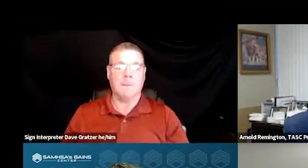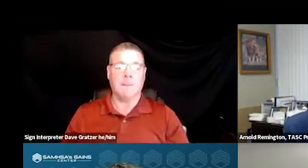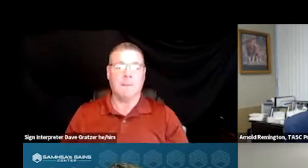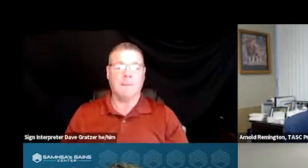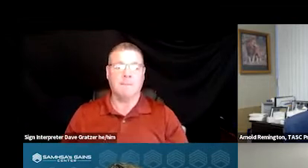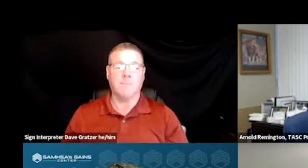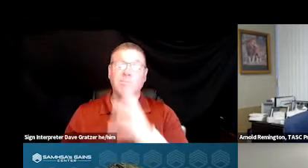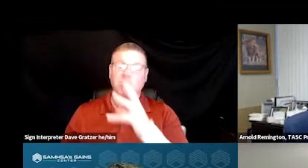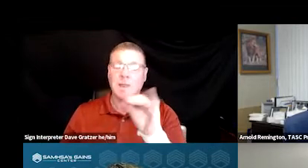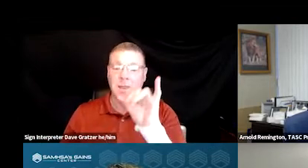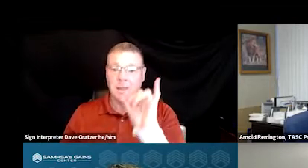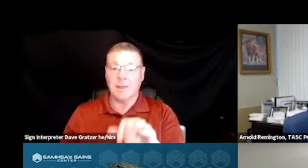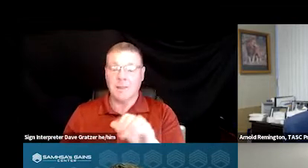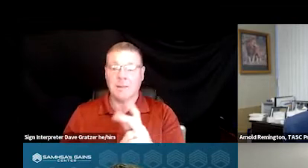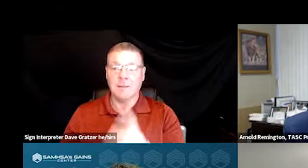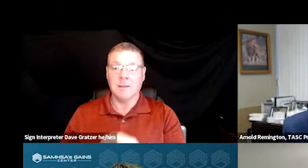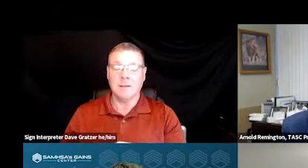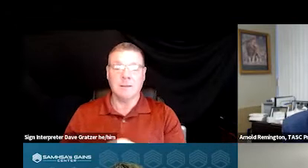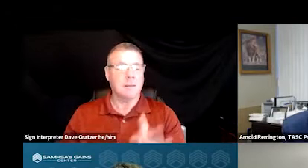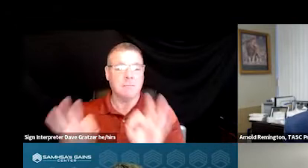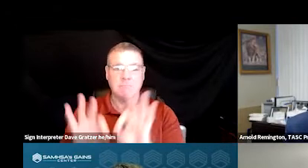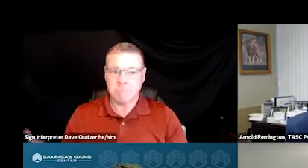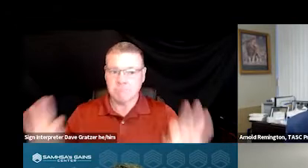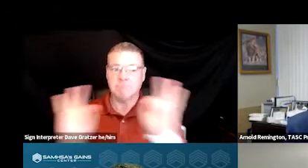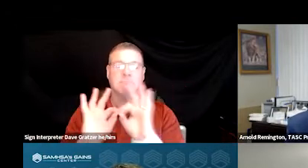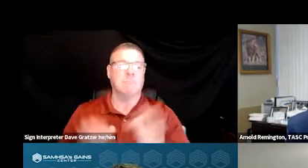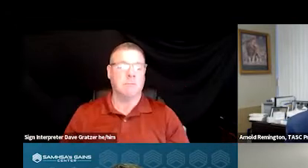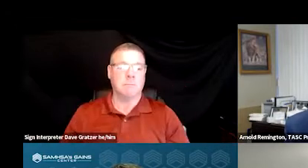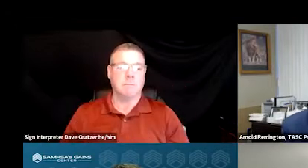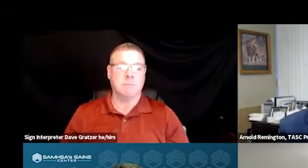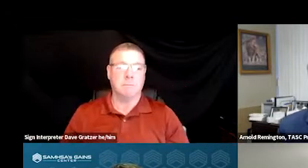but it is paramount that as mental health,